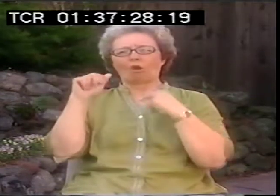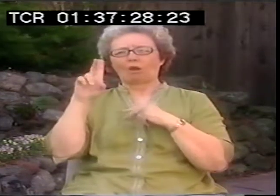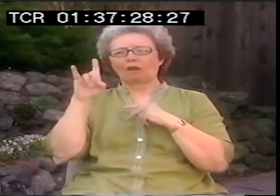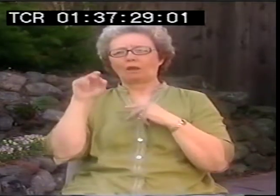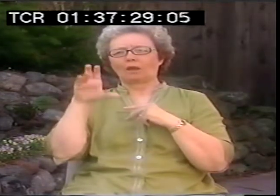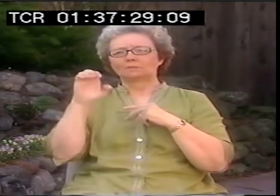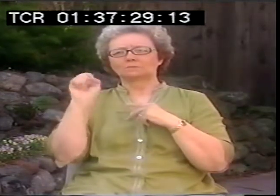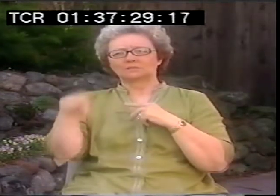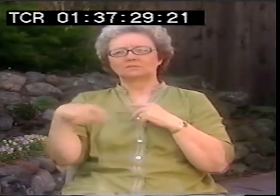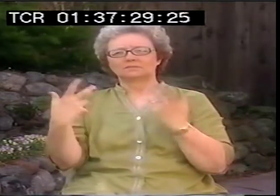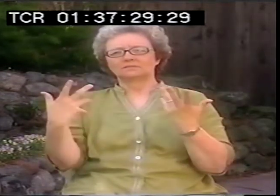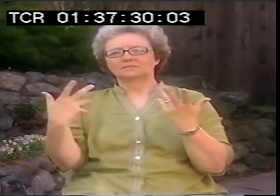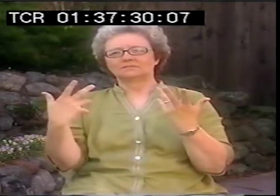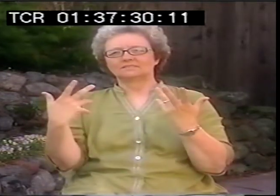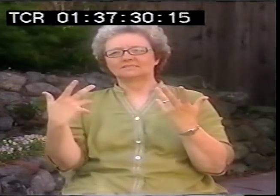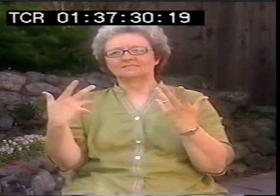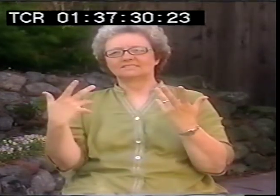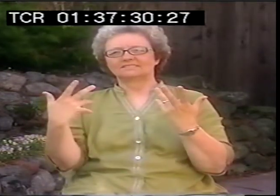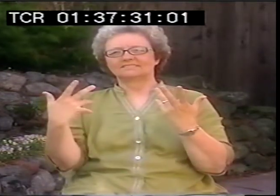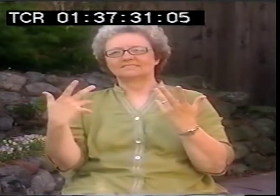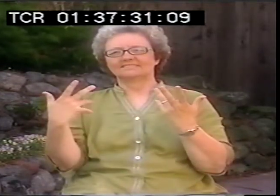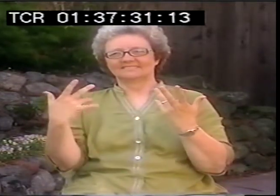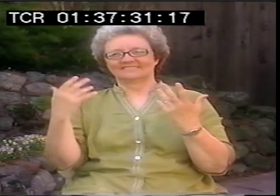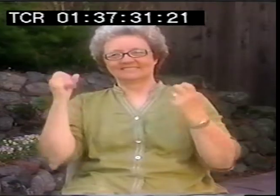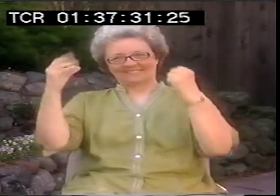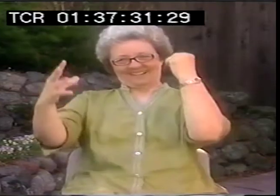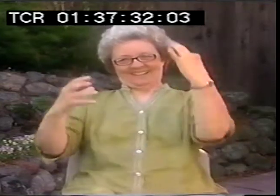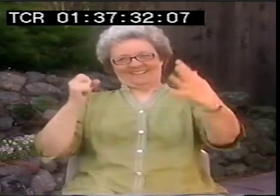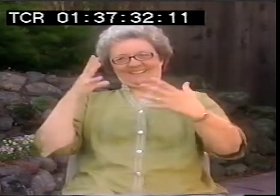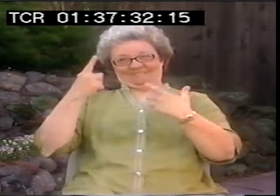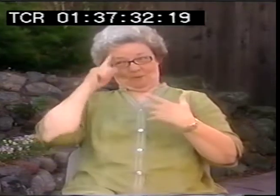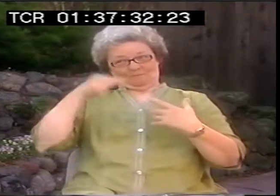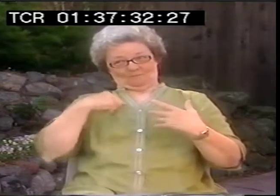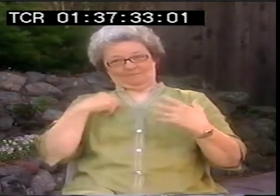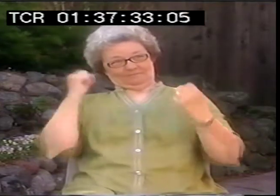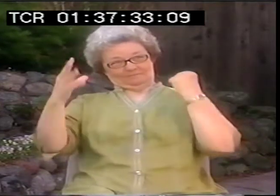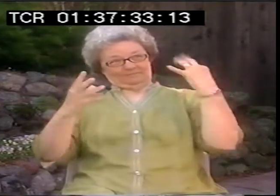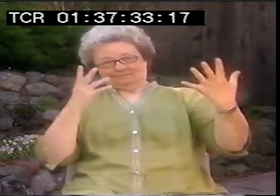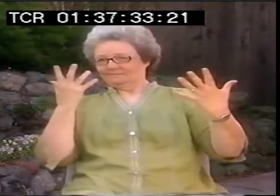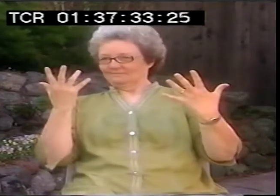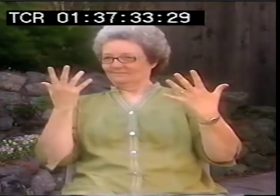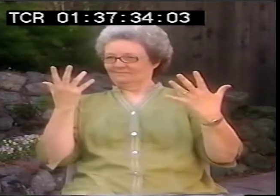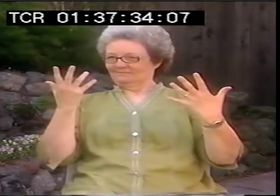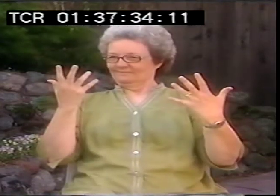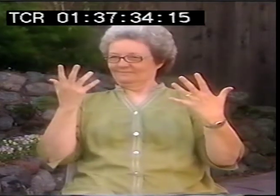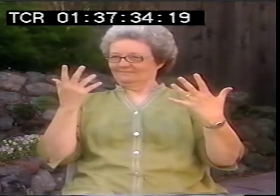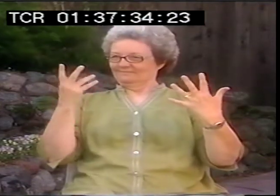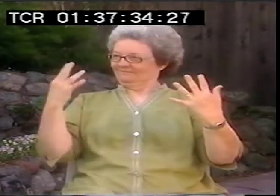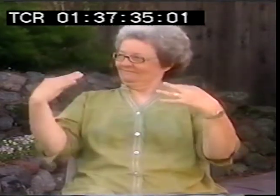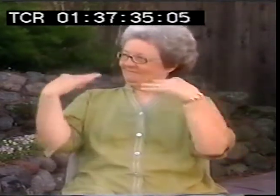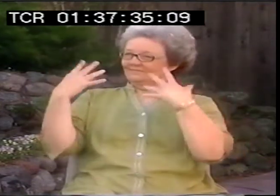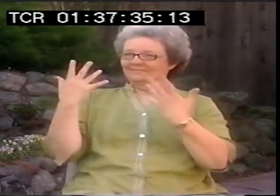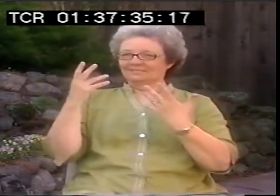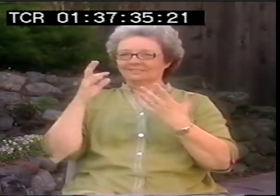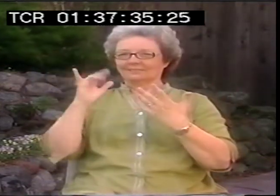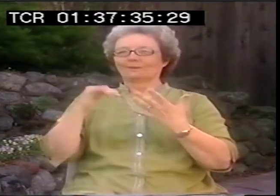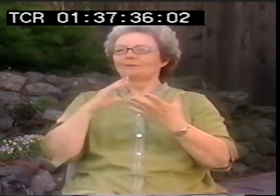I think a signed poem has to have an audience. For me, if I'm going to perform this, I need to have an audience. So who is my audience?